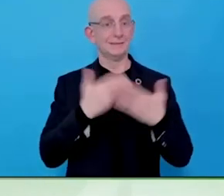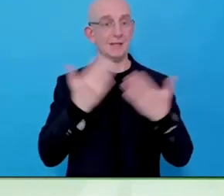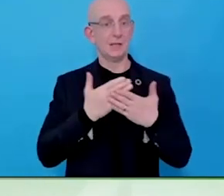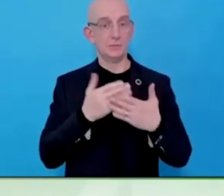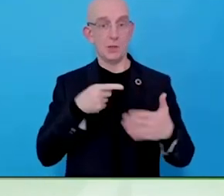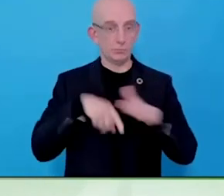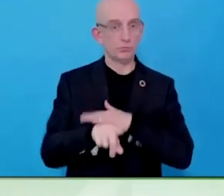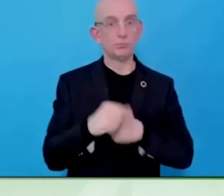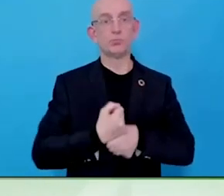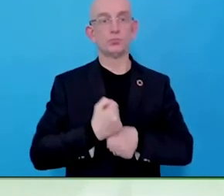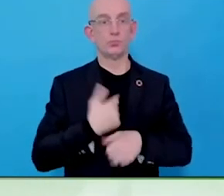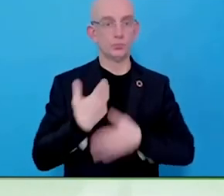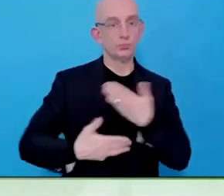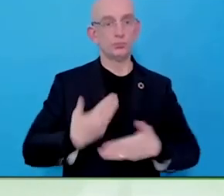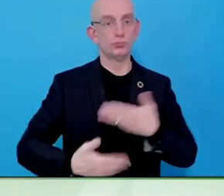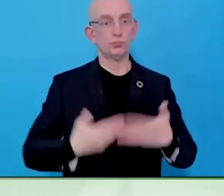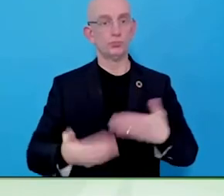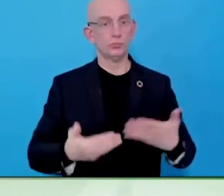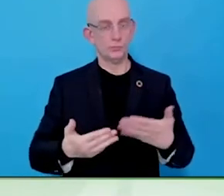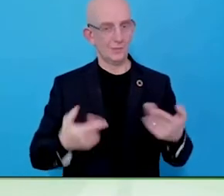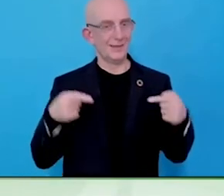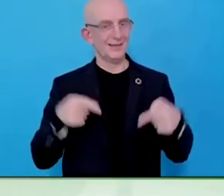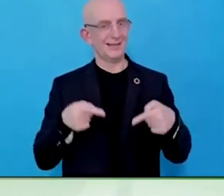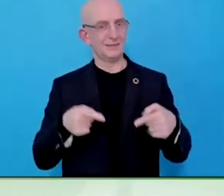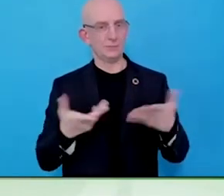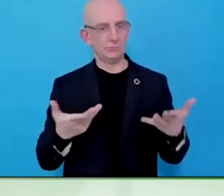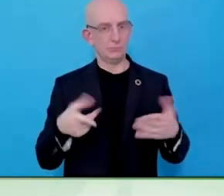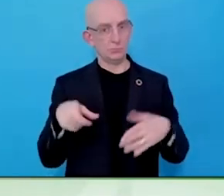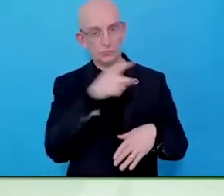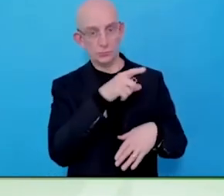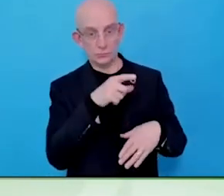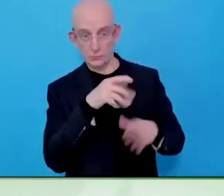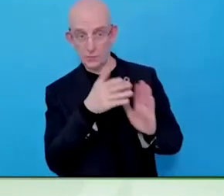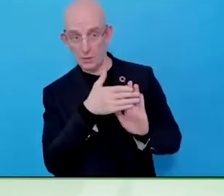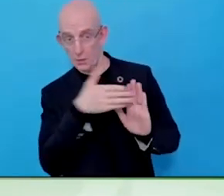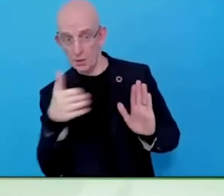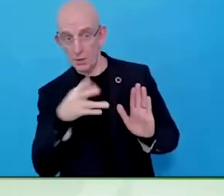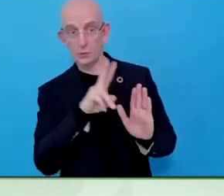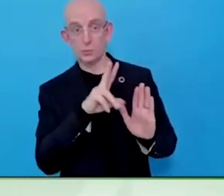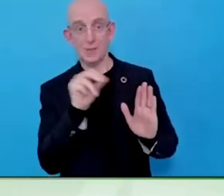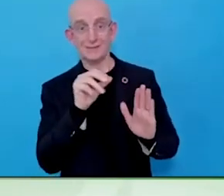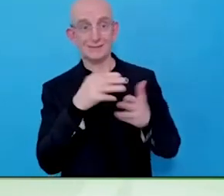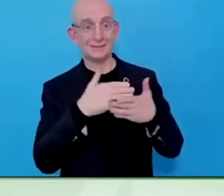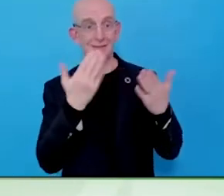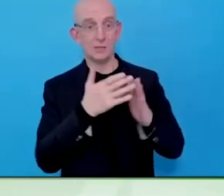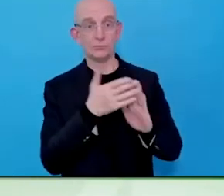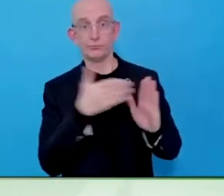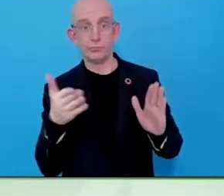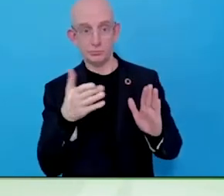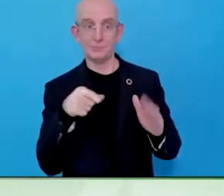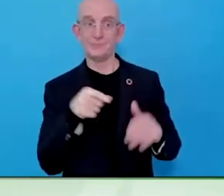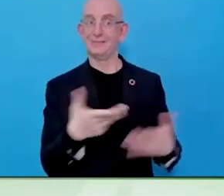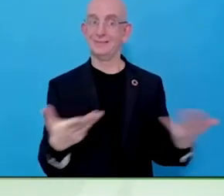and is the power of collaboration and sharing and learning from each other what does and does not work.